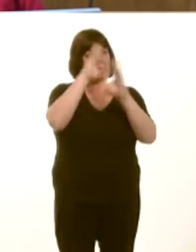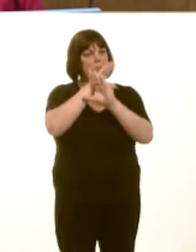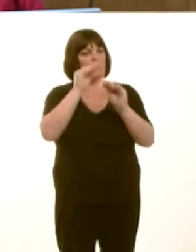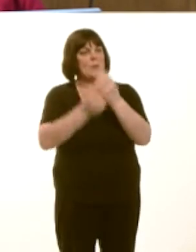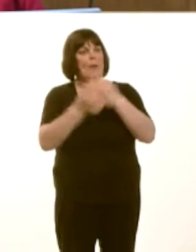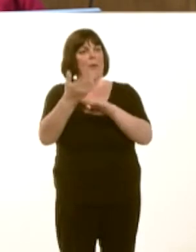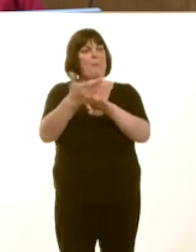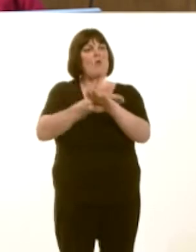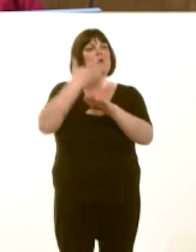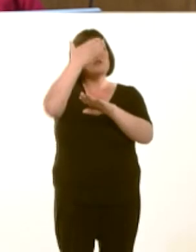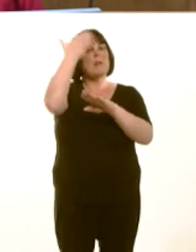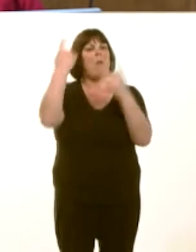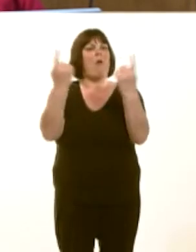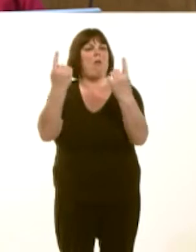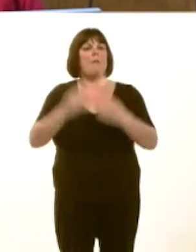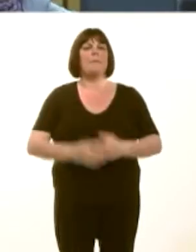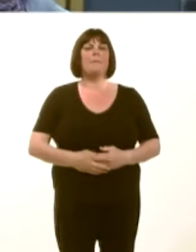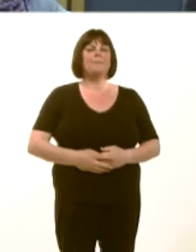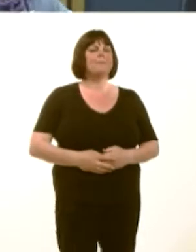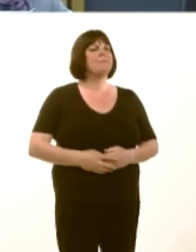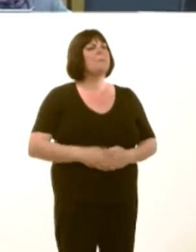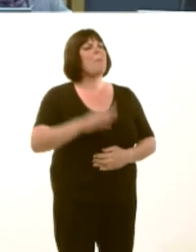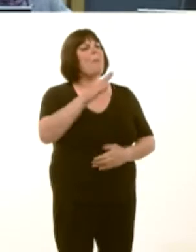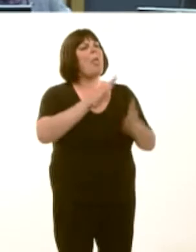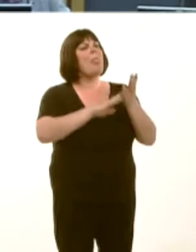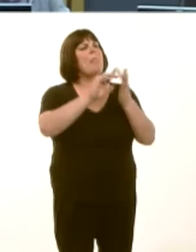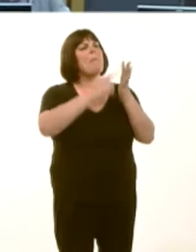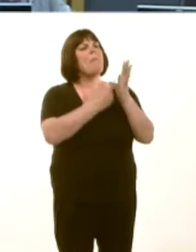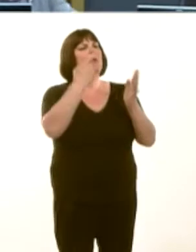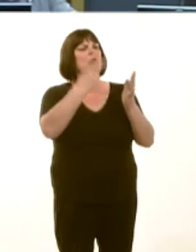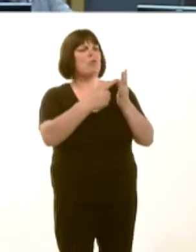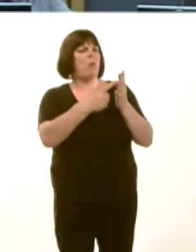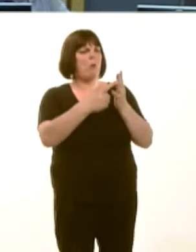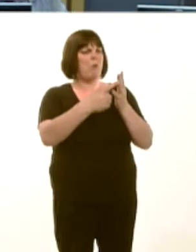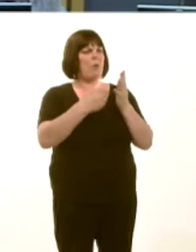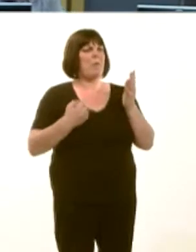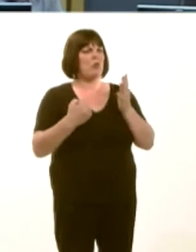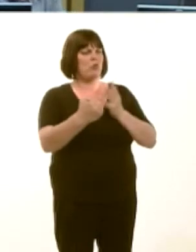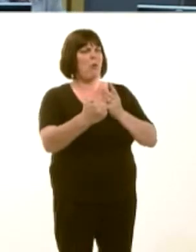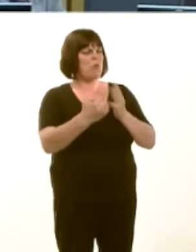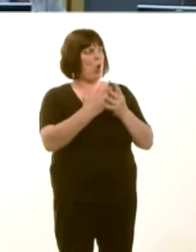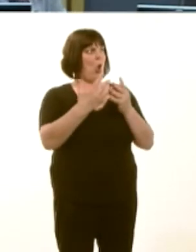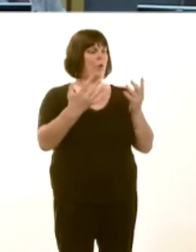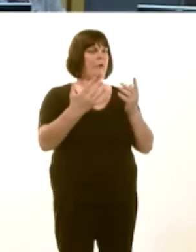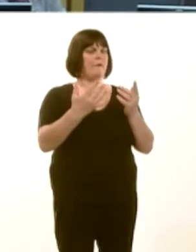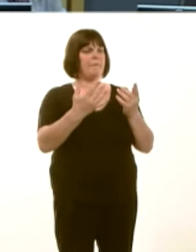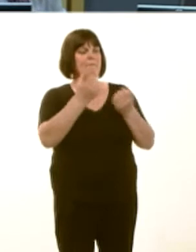John Griffiths: First Minister, the metro proposals, I believe, are a transformative, big idea for Wales and south Wales in particular.